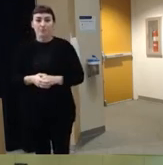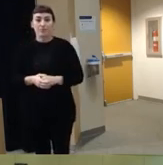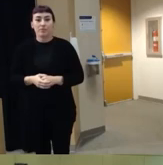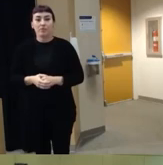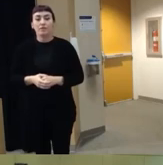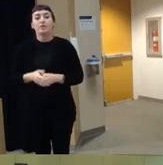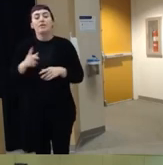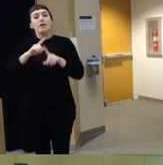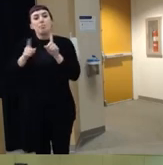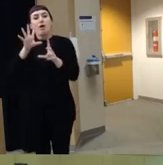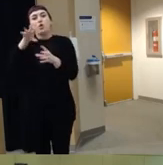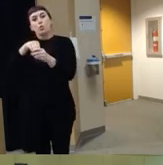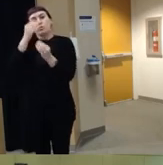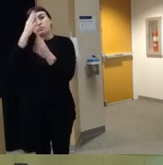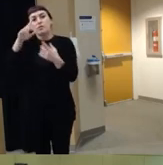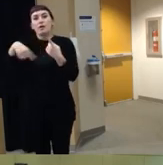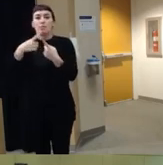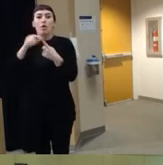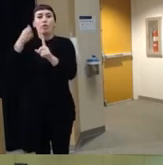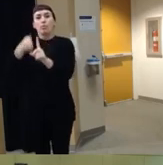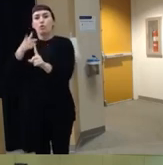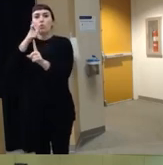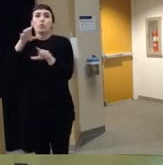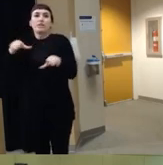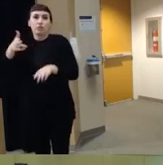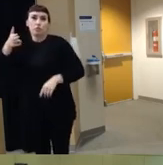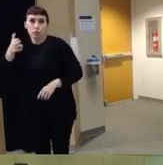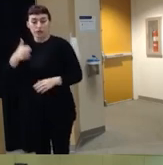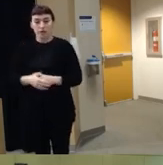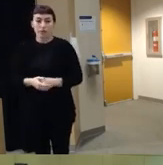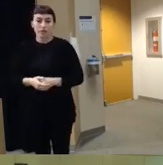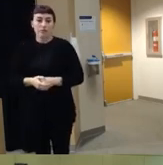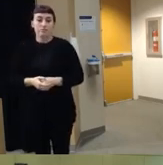but it does include information about the the person who shot the gun um so in this case um